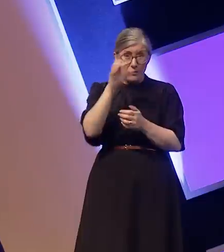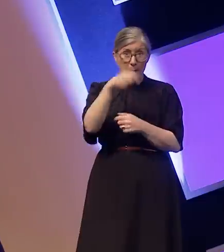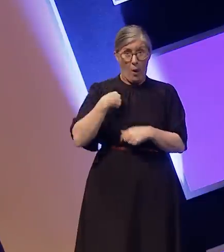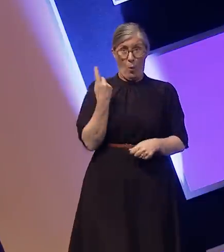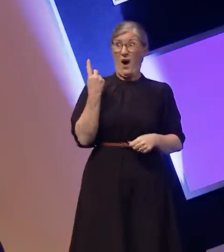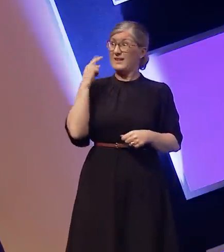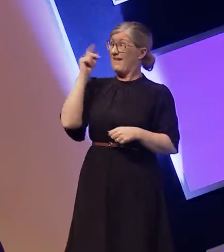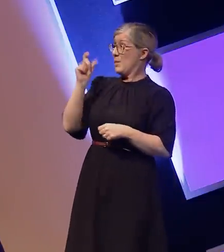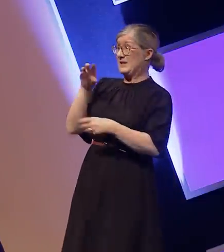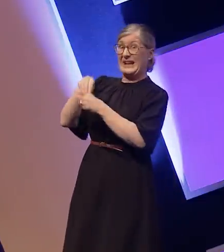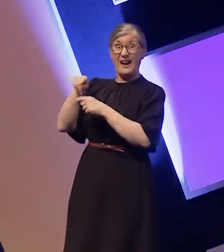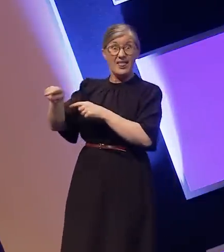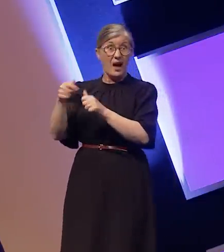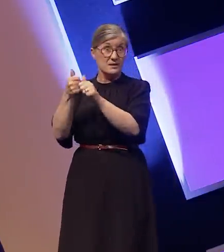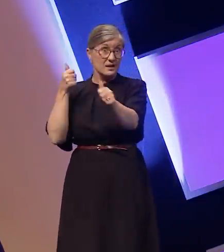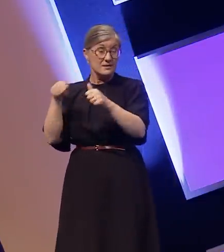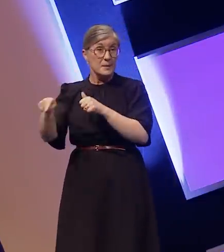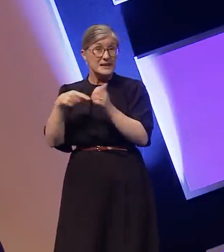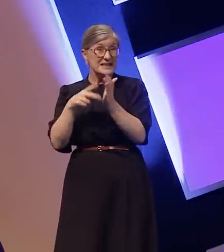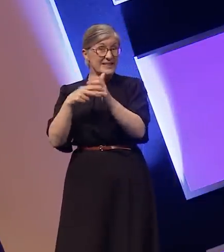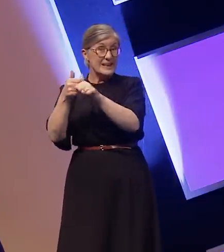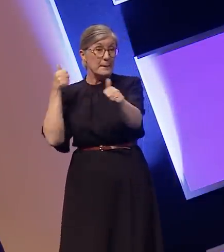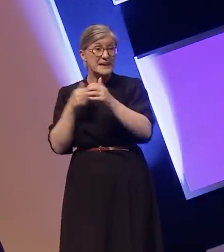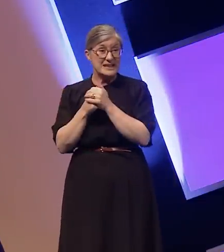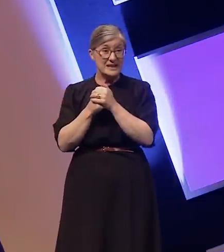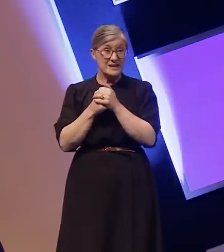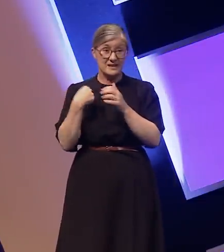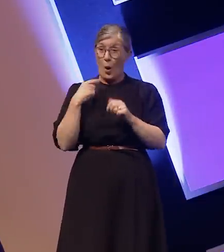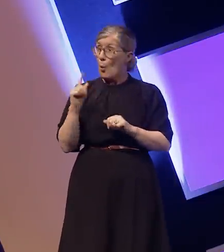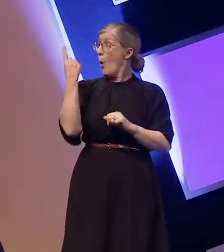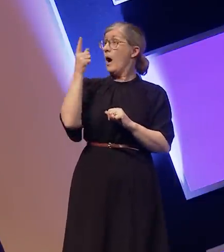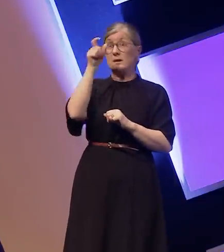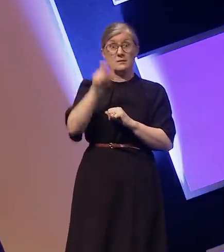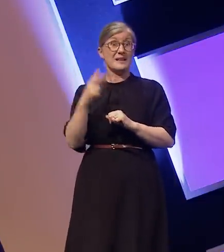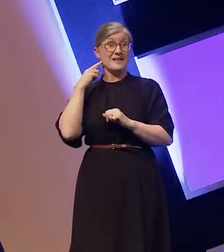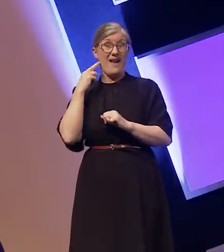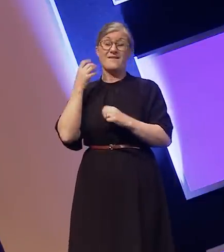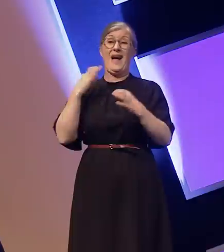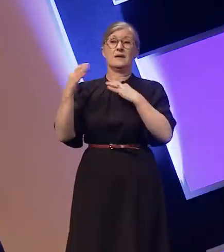and the only regular deaf actor in any returning drama on British TV. My one